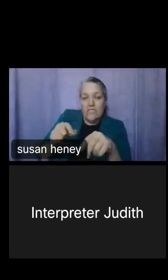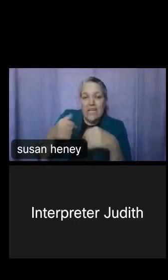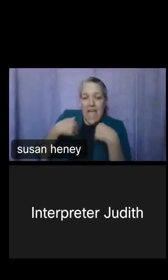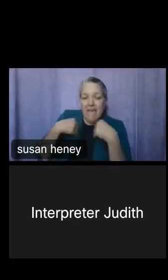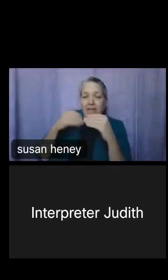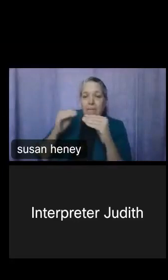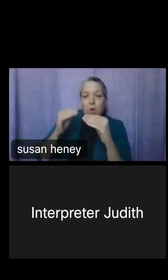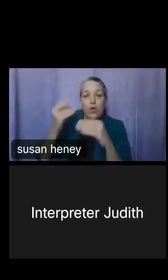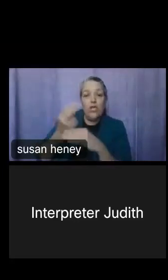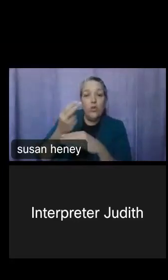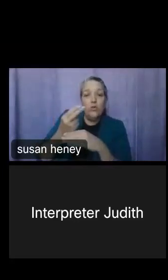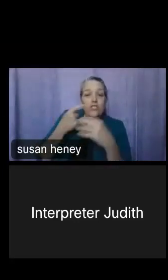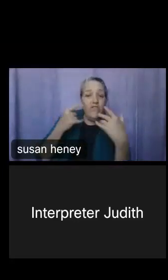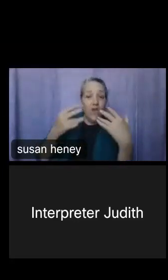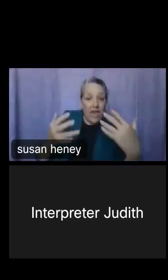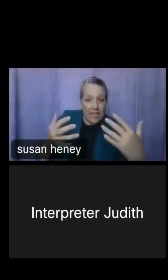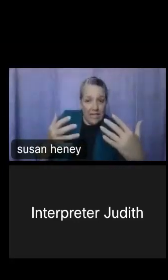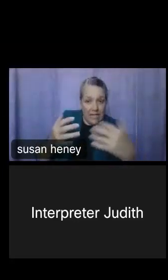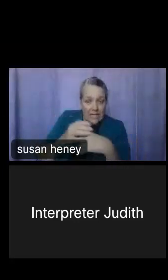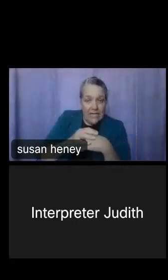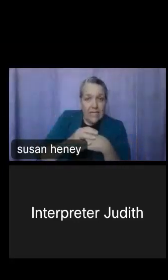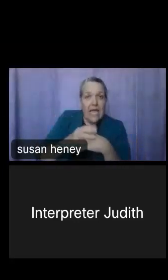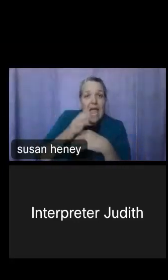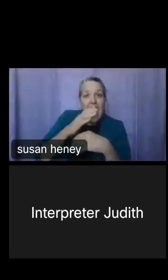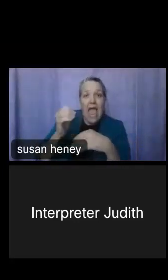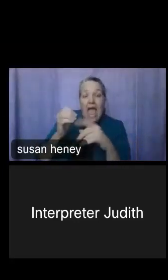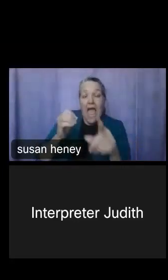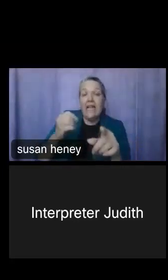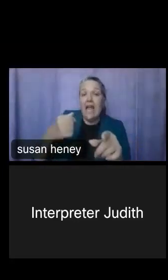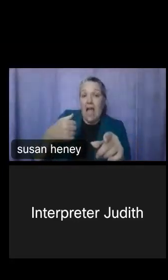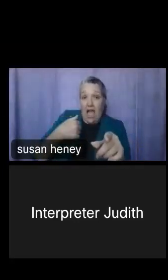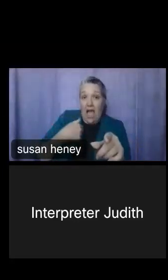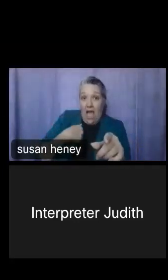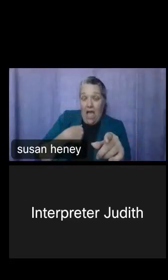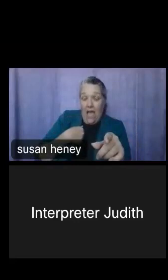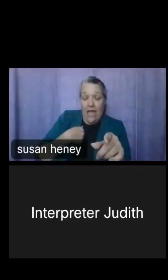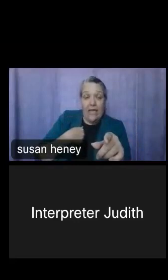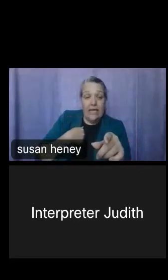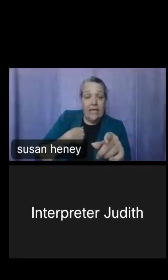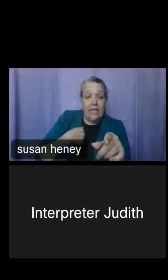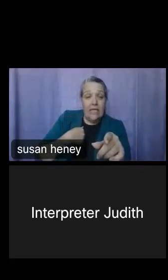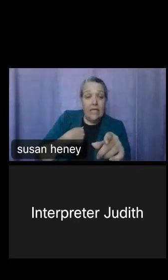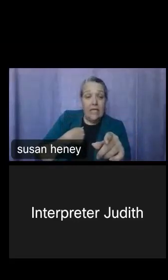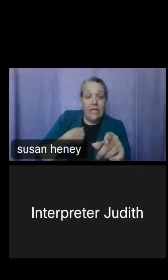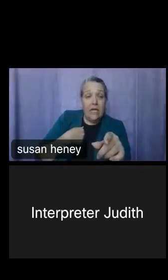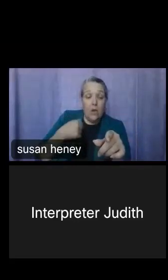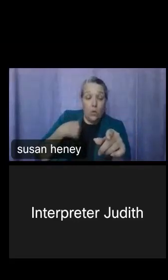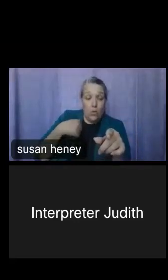and in order for us to do this, I, when I made this, moved the race box down to the